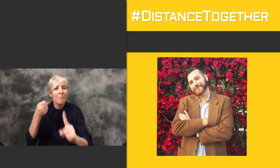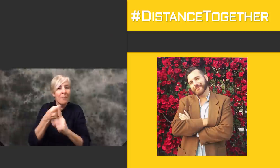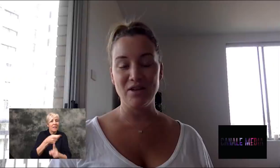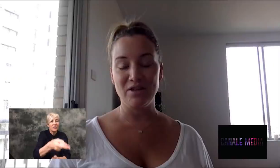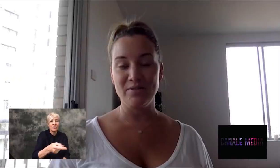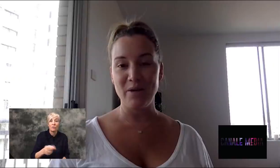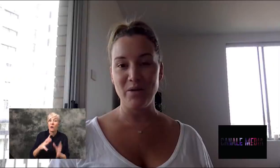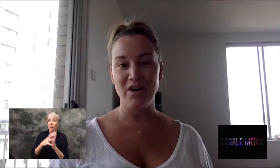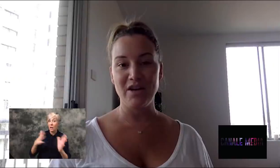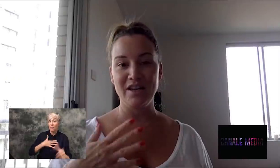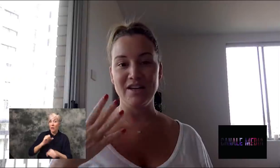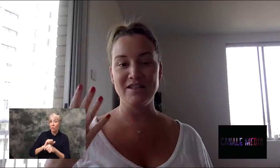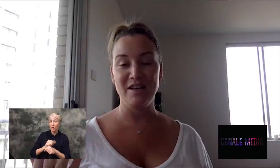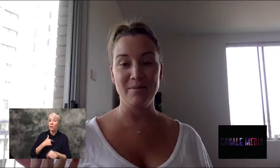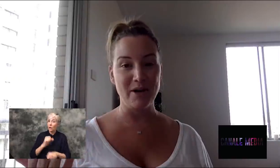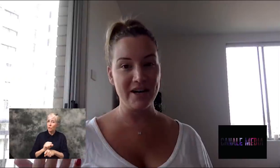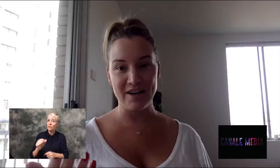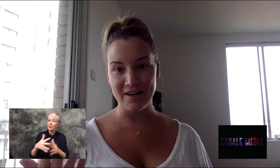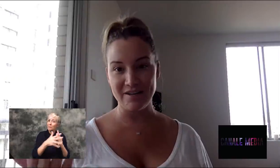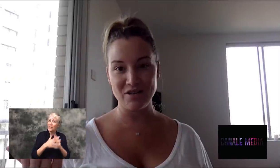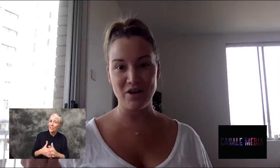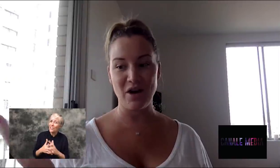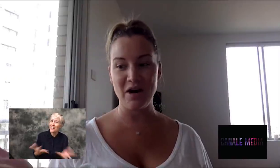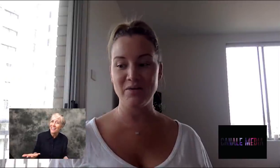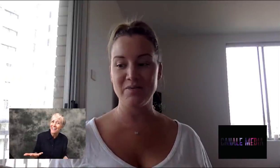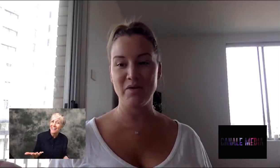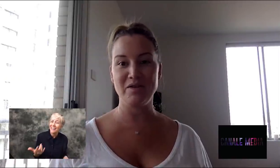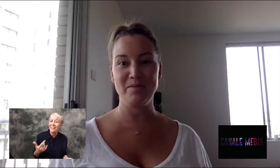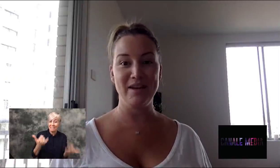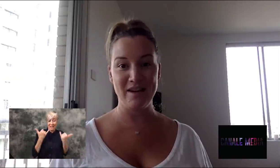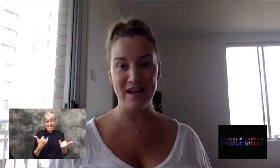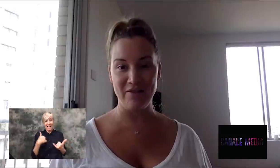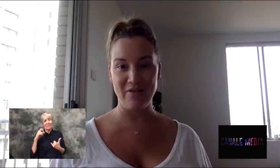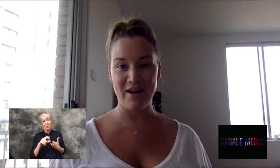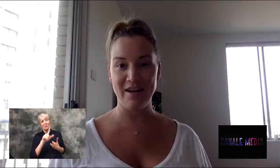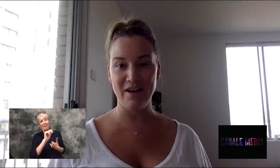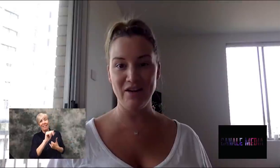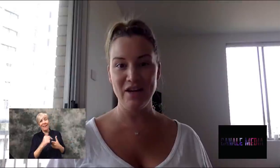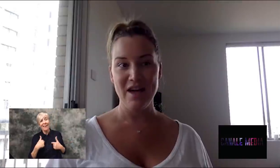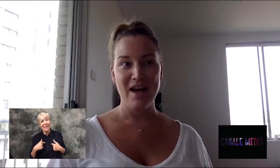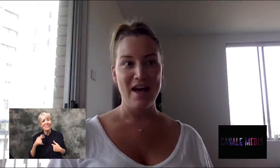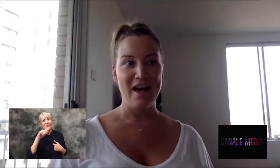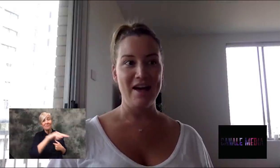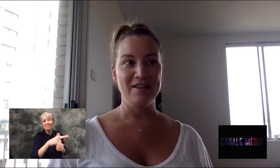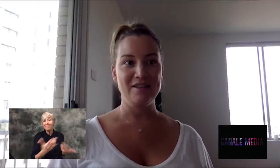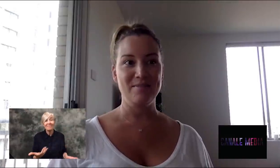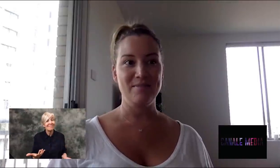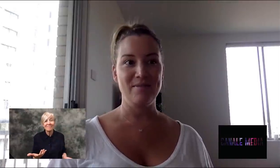A lot of my work is in America. So I was supposed to be in LA right now and I've